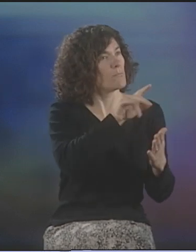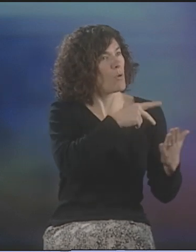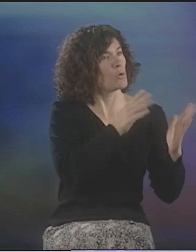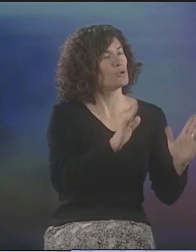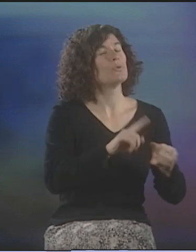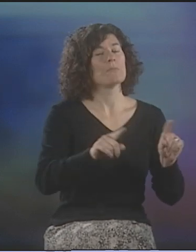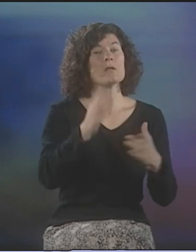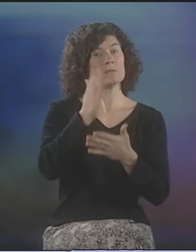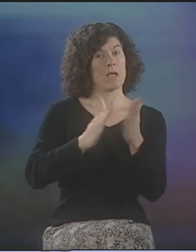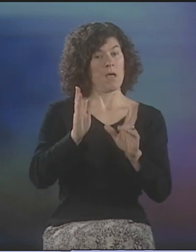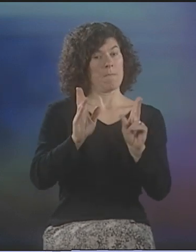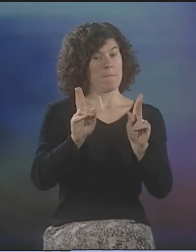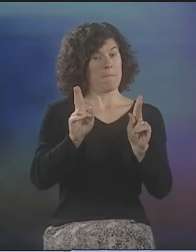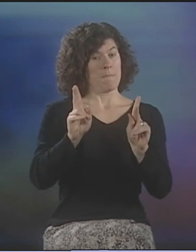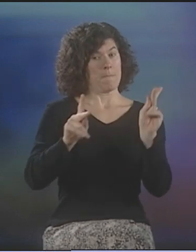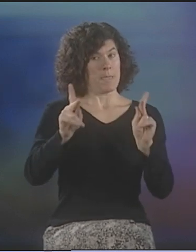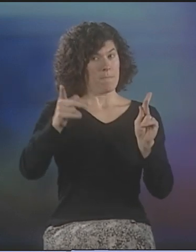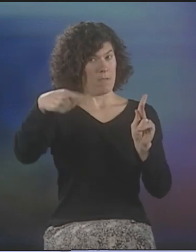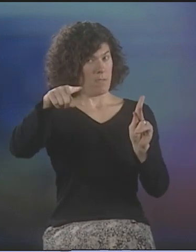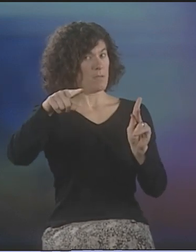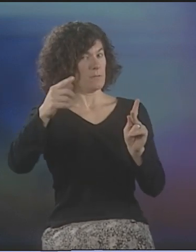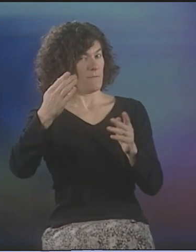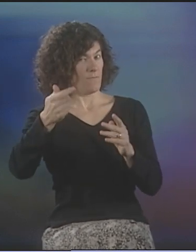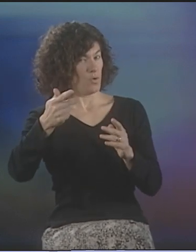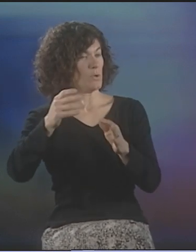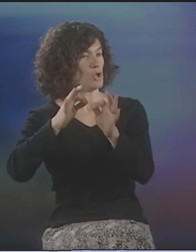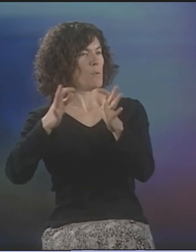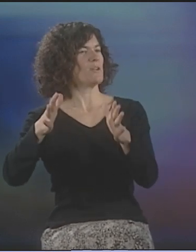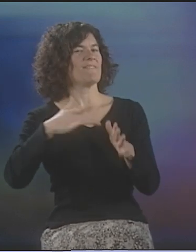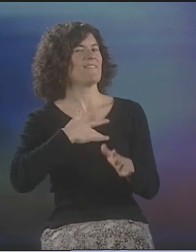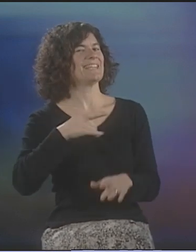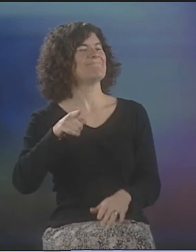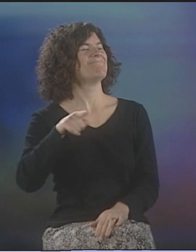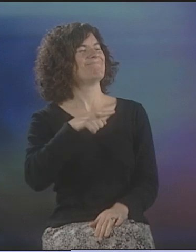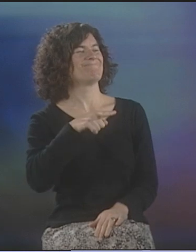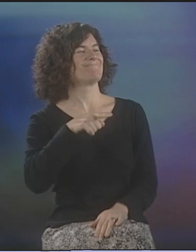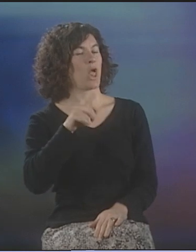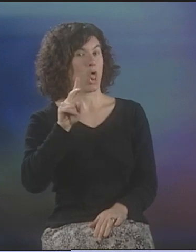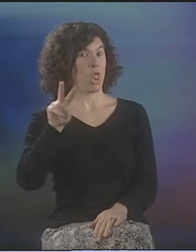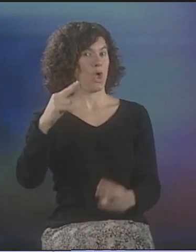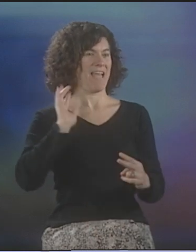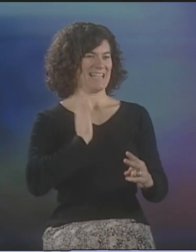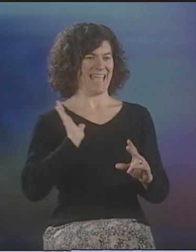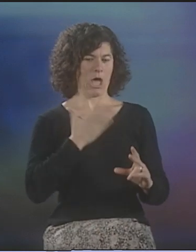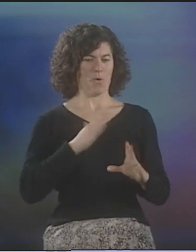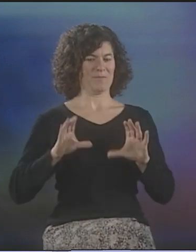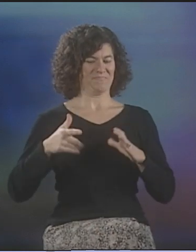BUT ALSO SOME INTERPRETERS WHO LOOKED ASKANCE AT THIS. THEY LOOKED AT OUR WORK, THE GROUP OF US